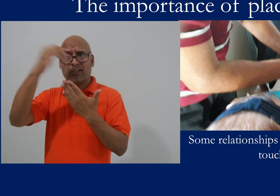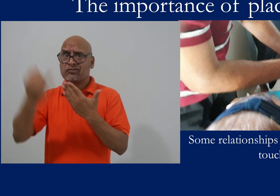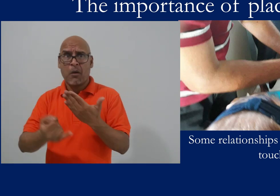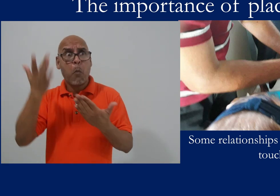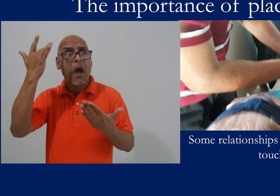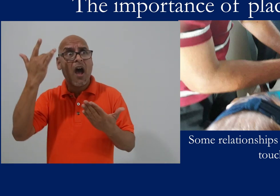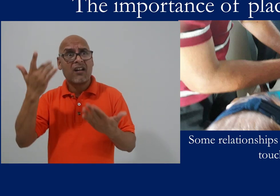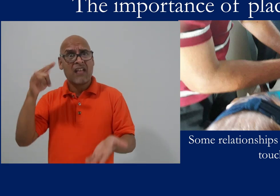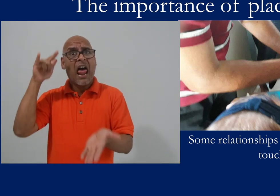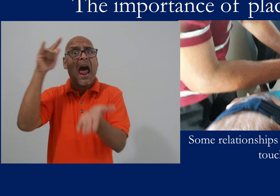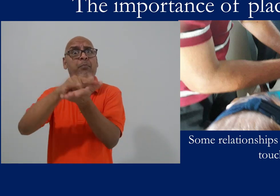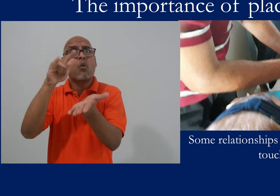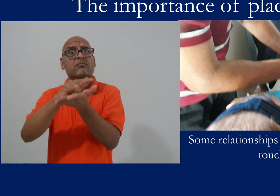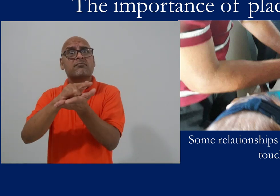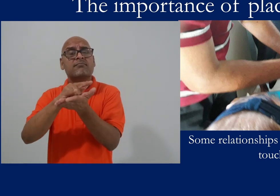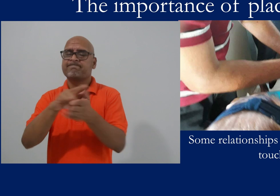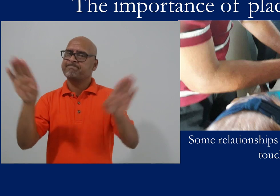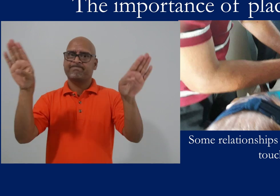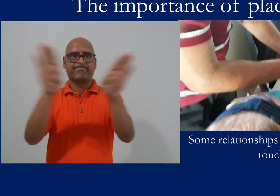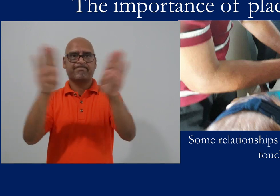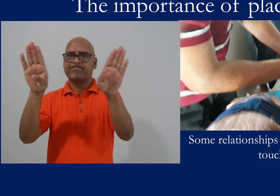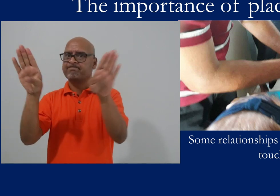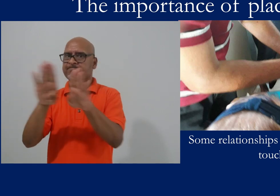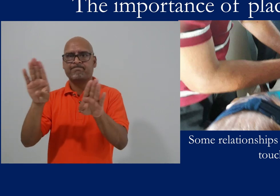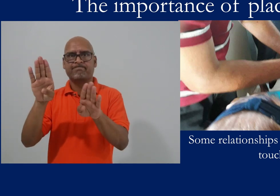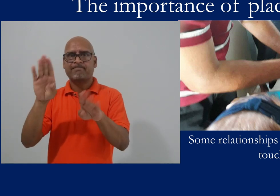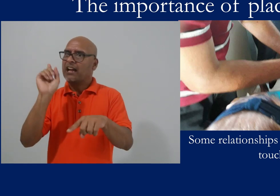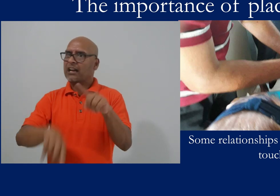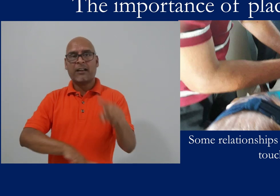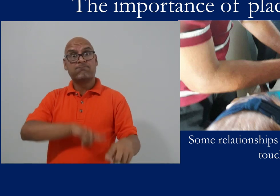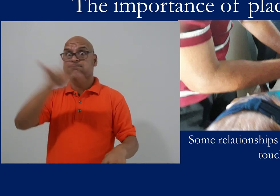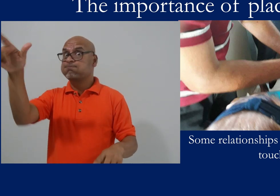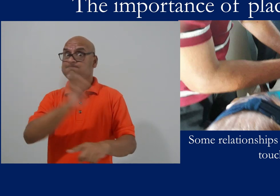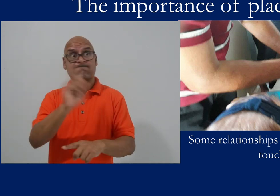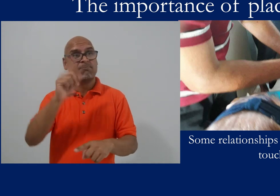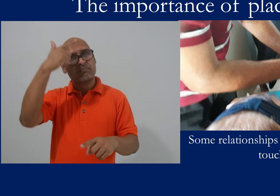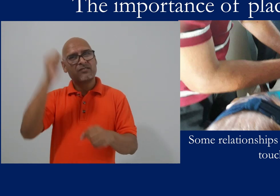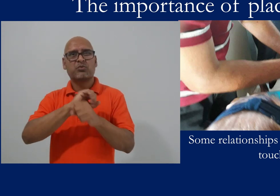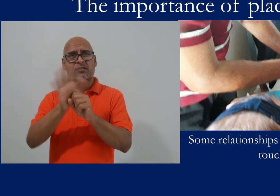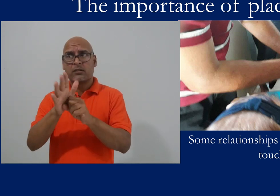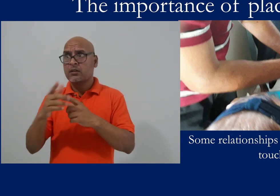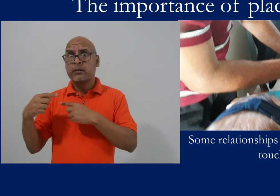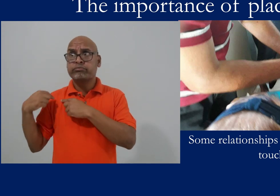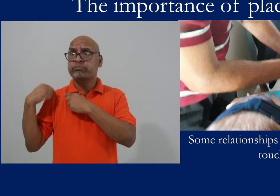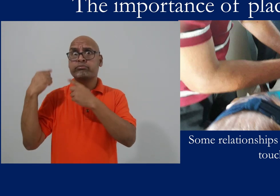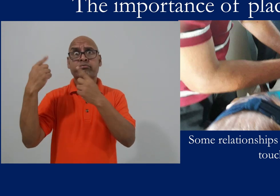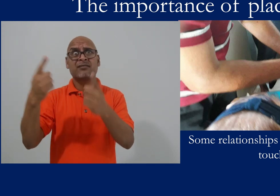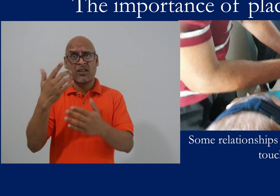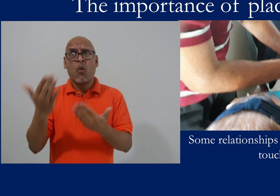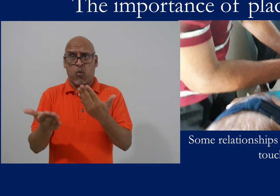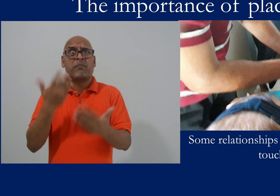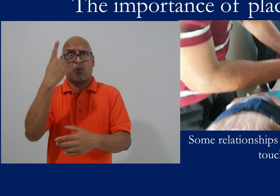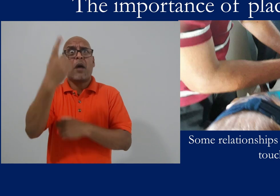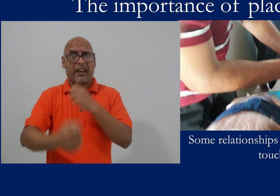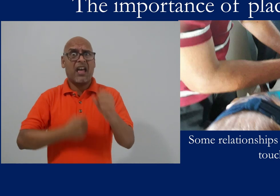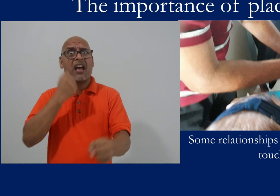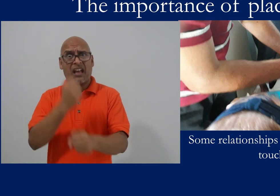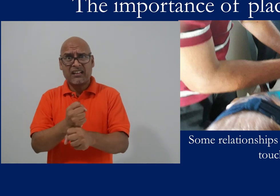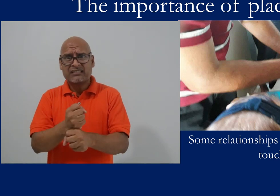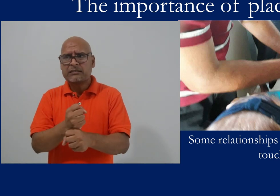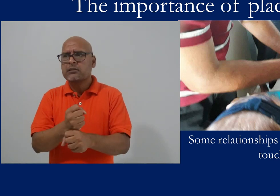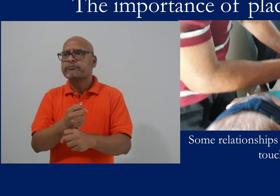19 pandemic, can be difficult. Our borders in Trinidad have been closed for about a year now.